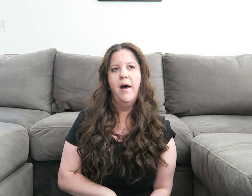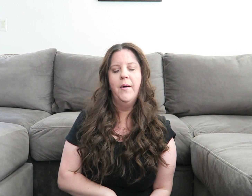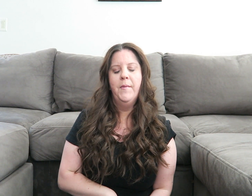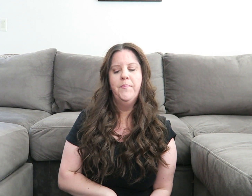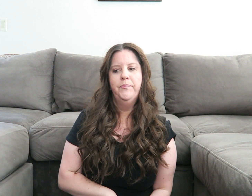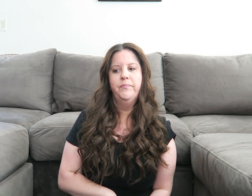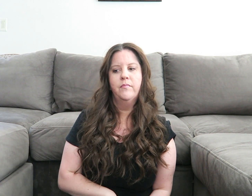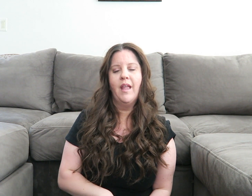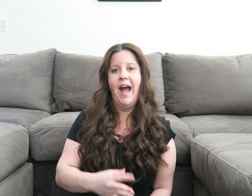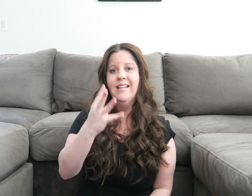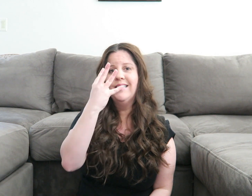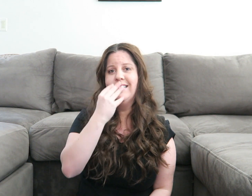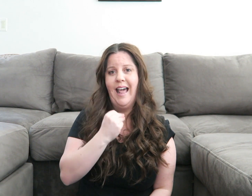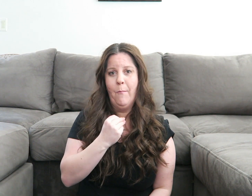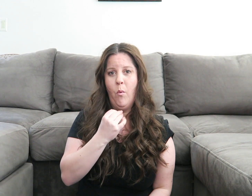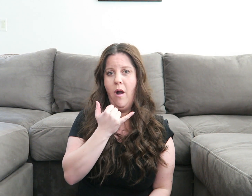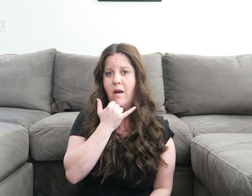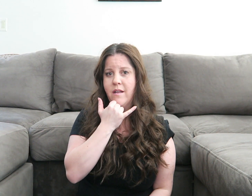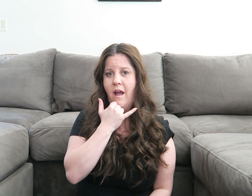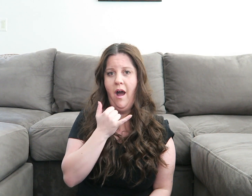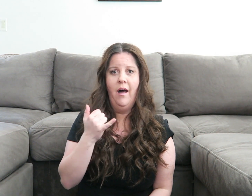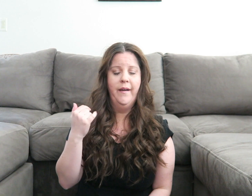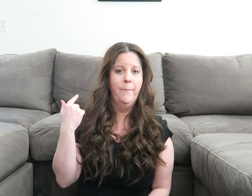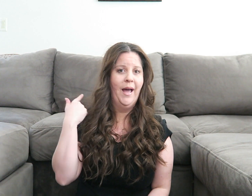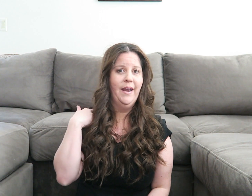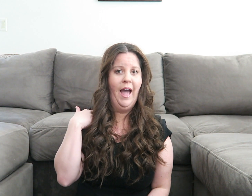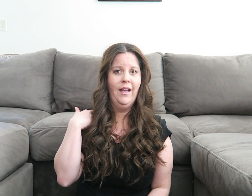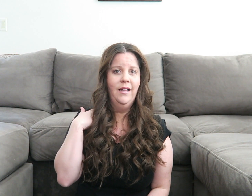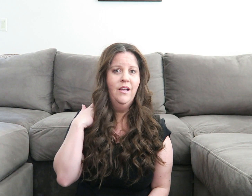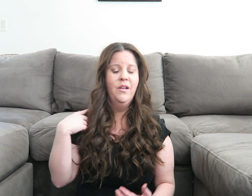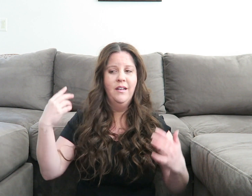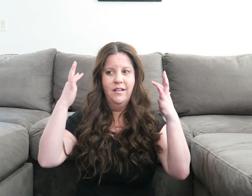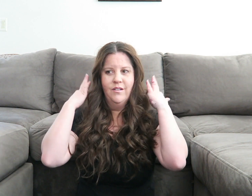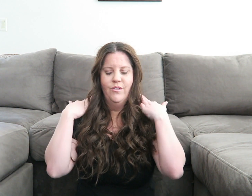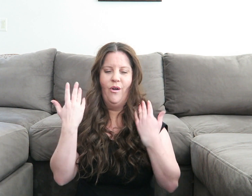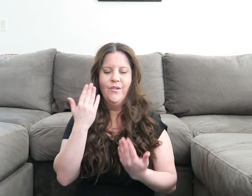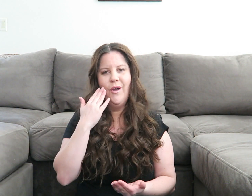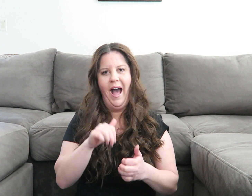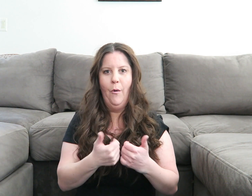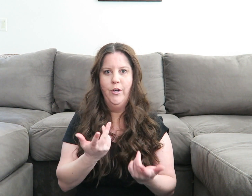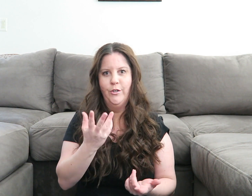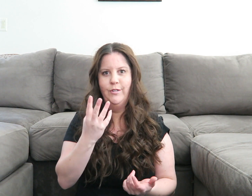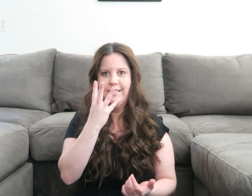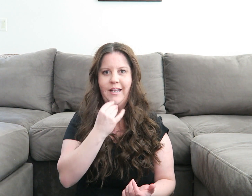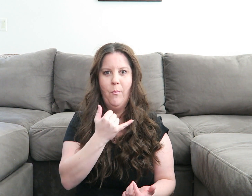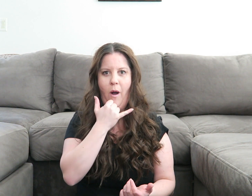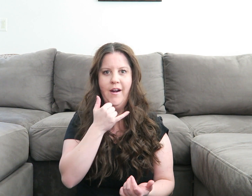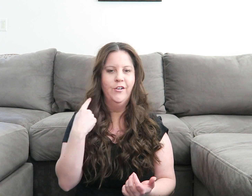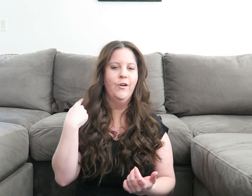Umm, I slept wrong Uh, my neck, you know, you know how when you sleep wrong